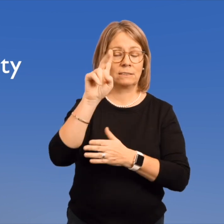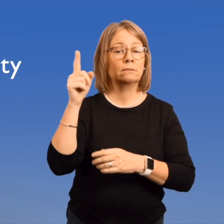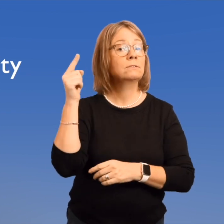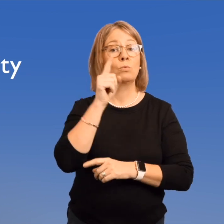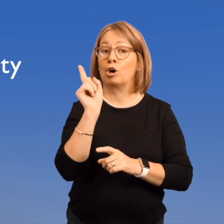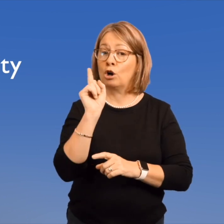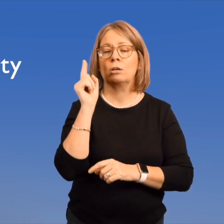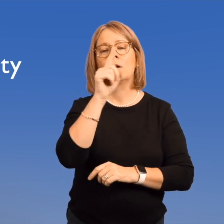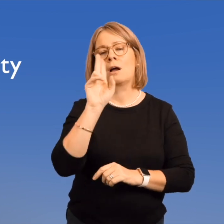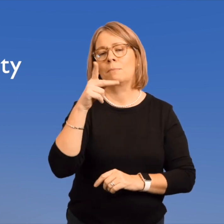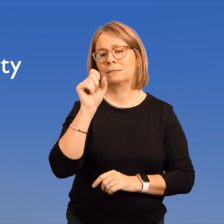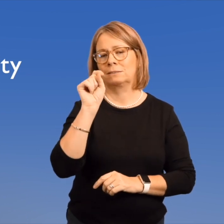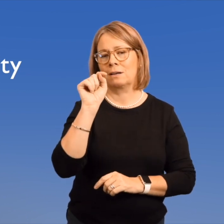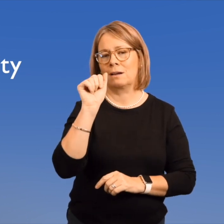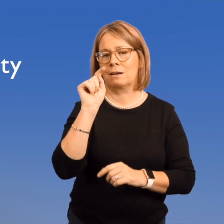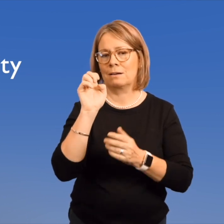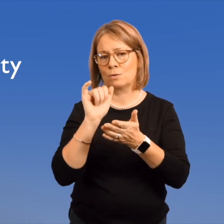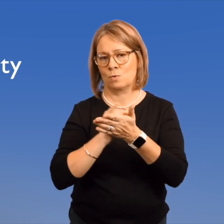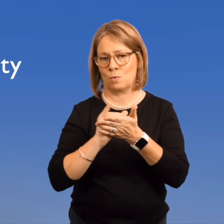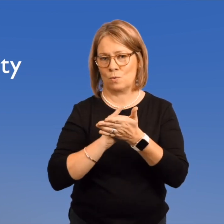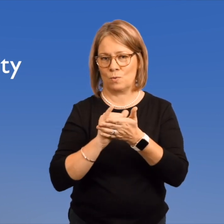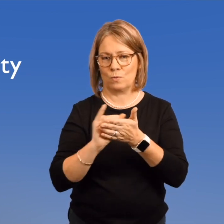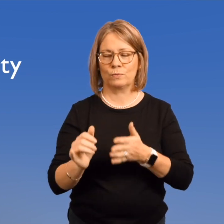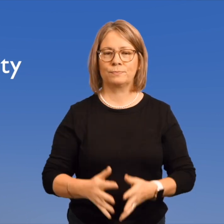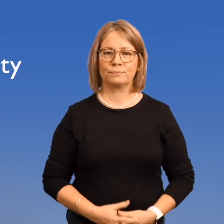located in upstate New York.